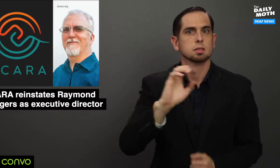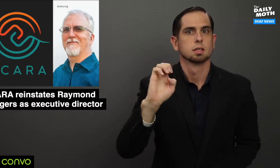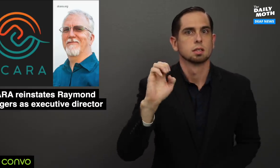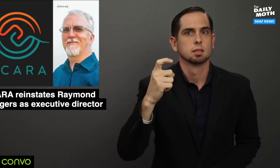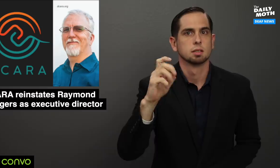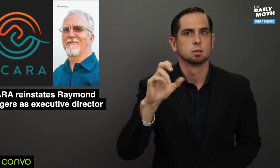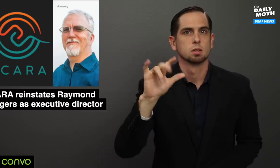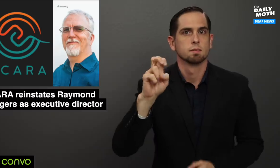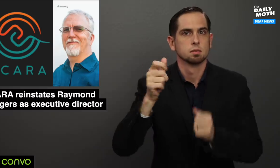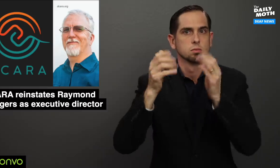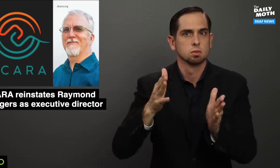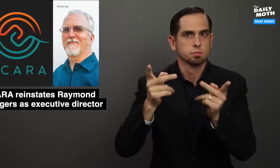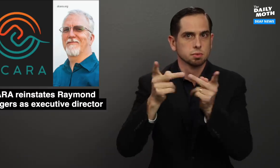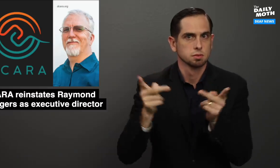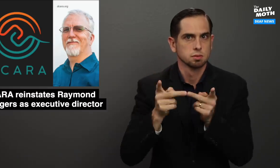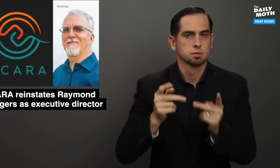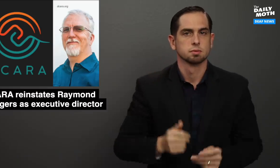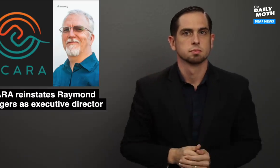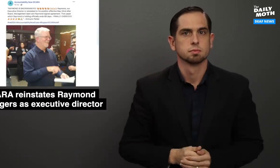his Executive Director position.